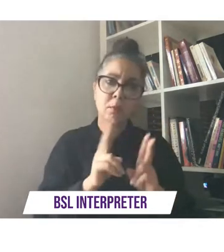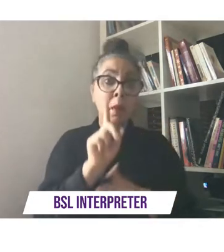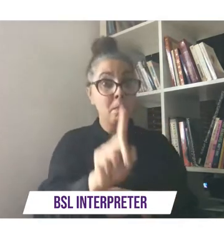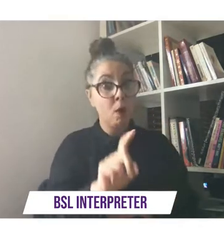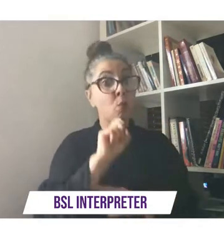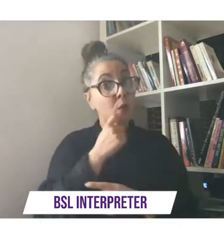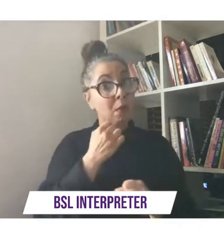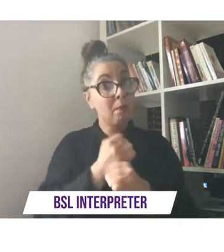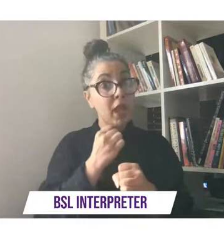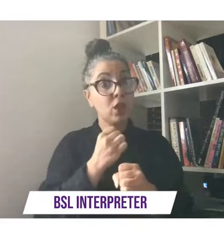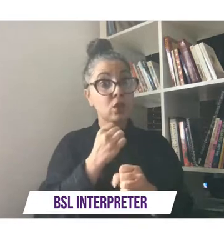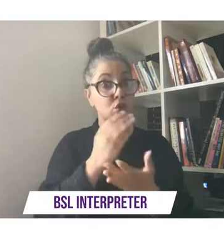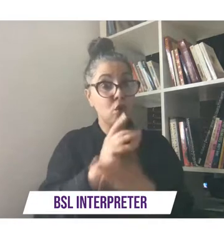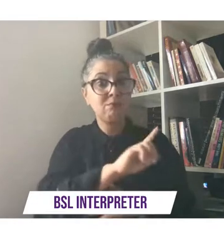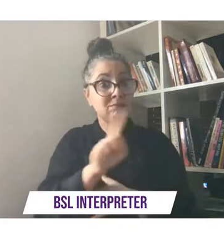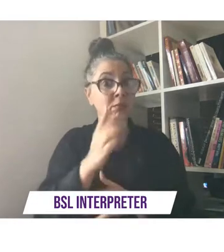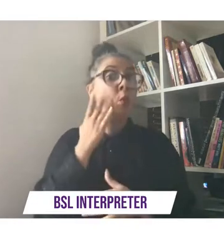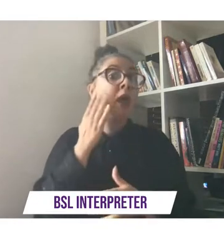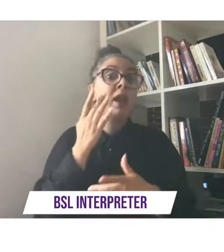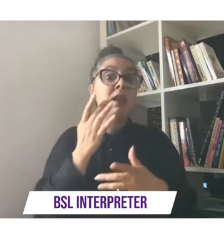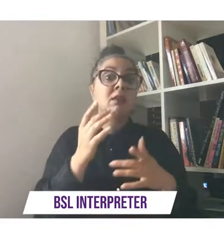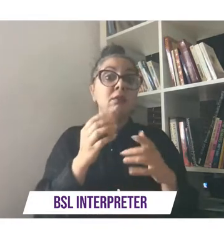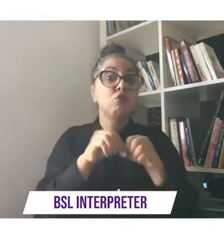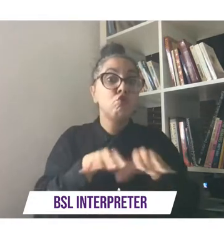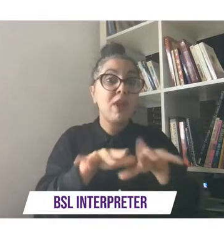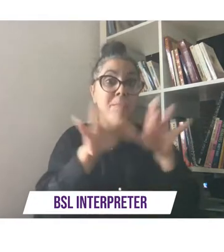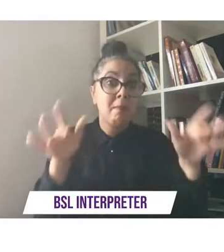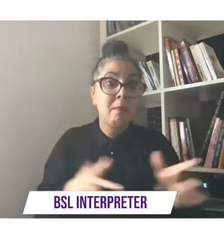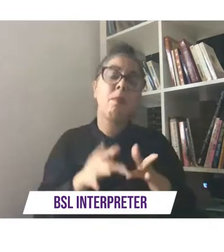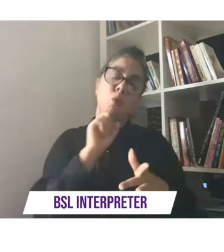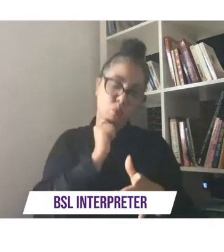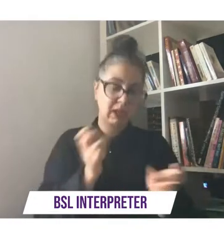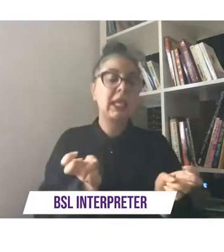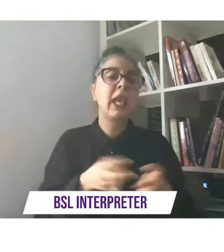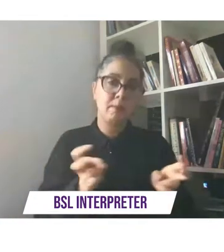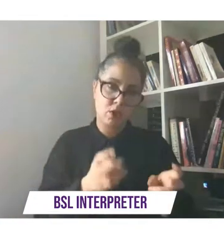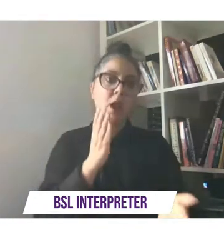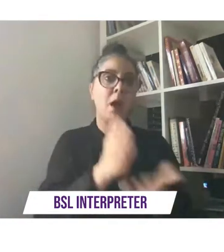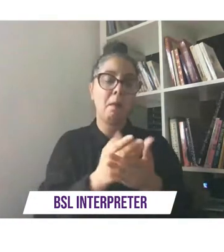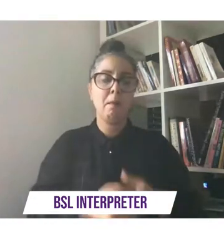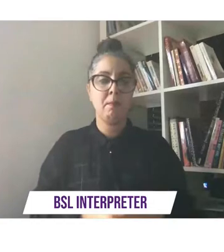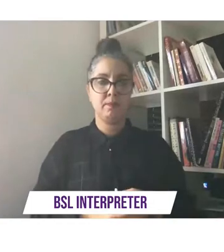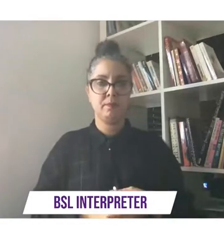later on when the when it's streamed so um the first song that i am going to do is called